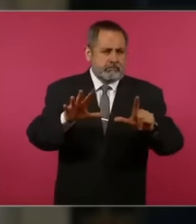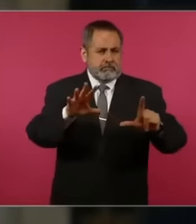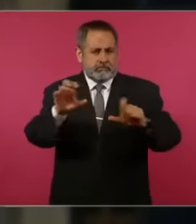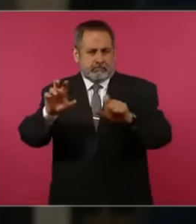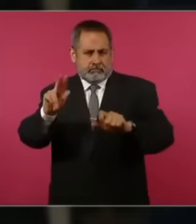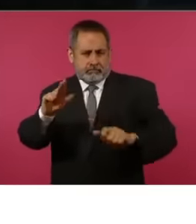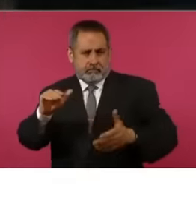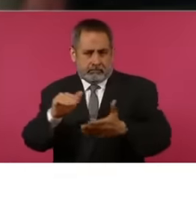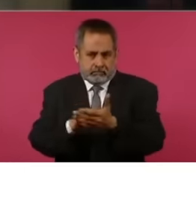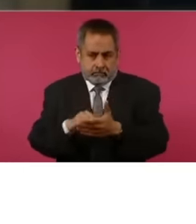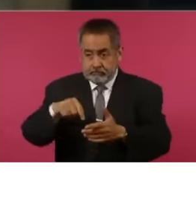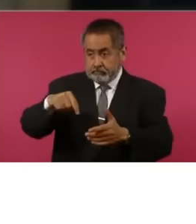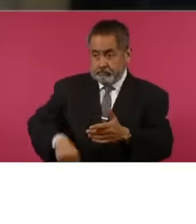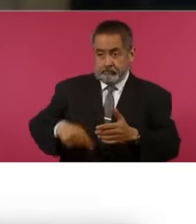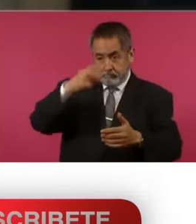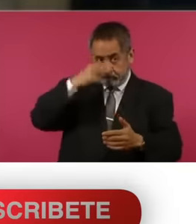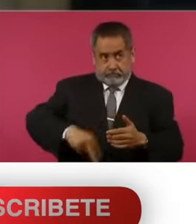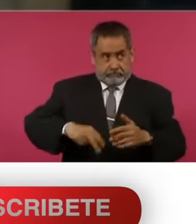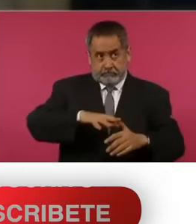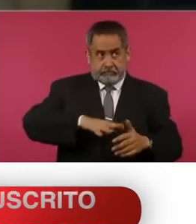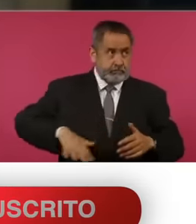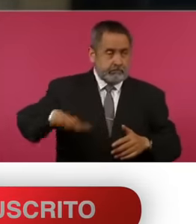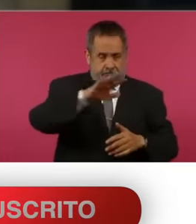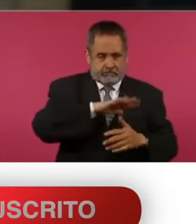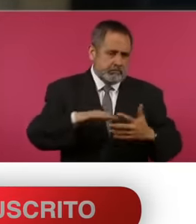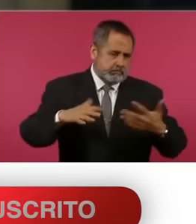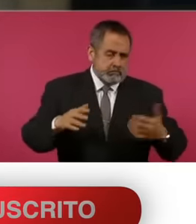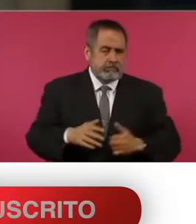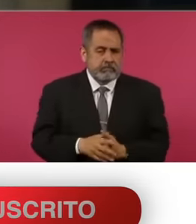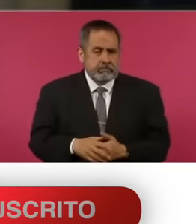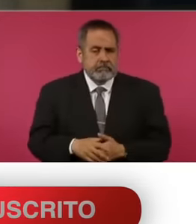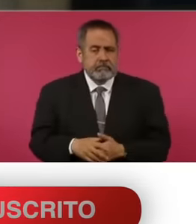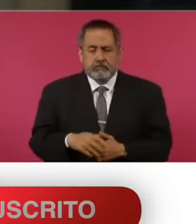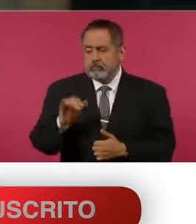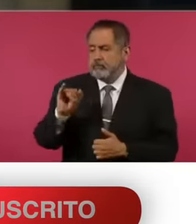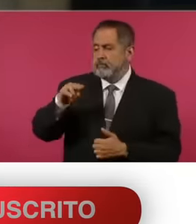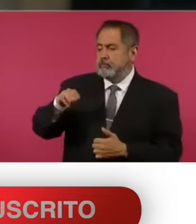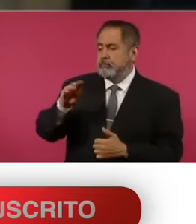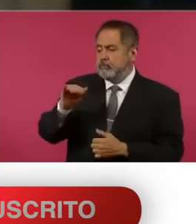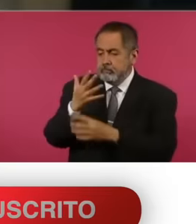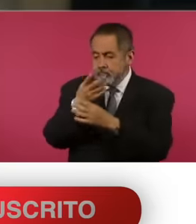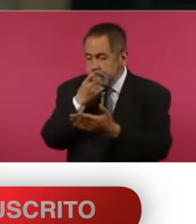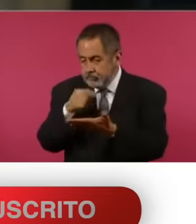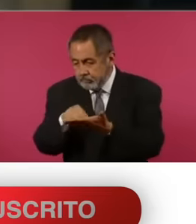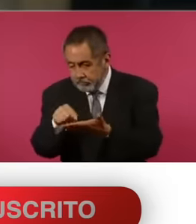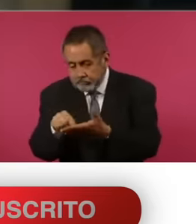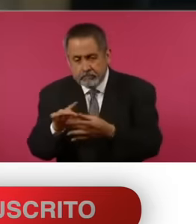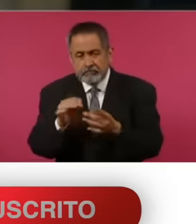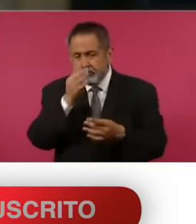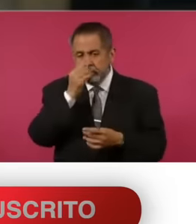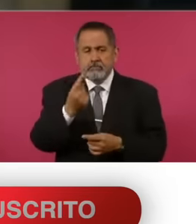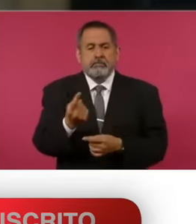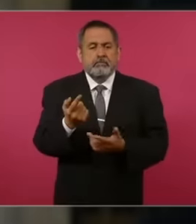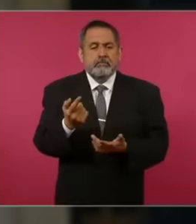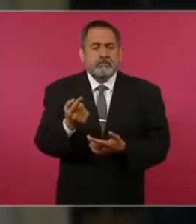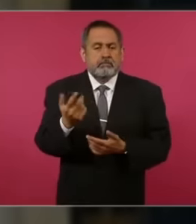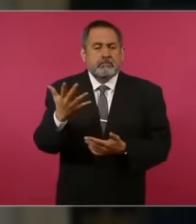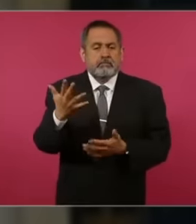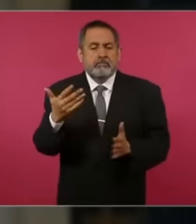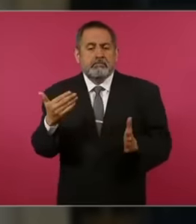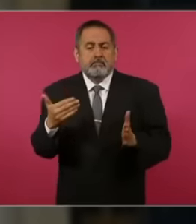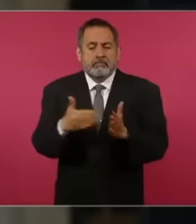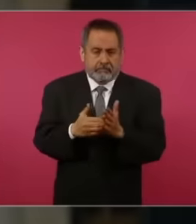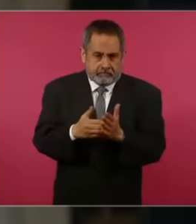were in Mexico and according to Linami data there were also only 50,000 returns